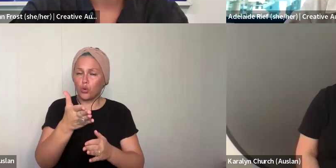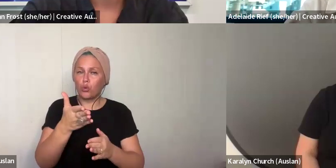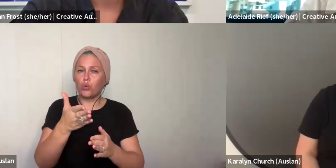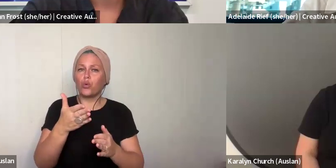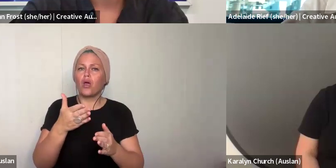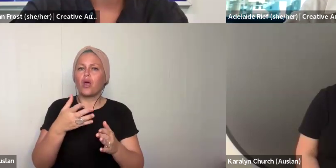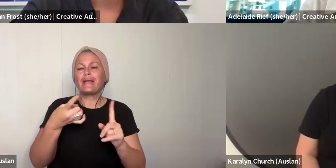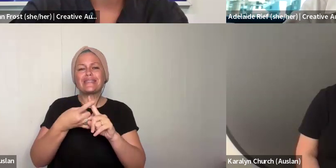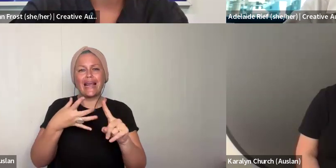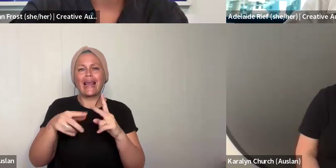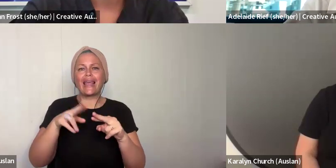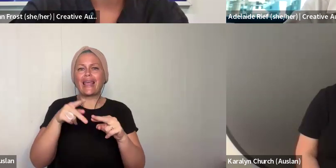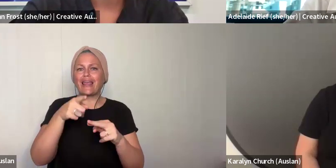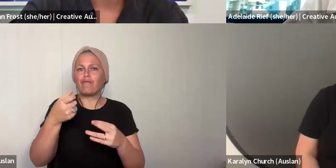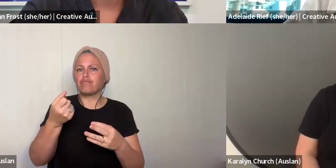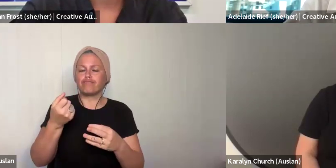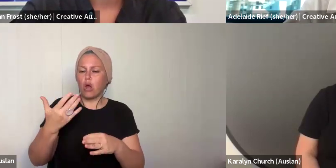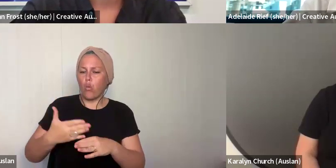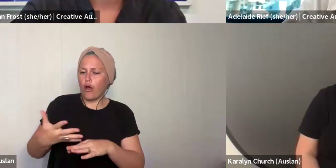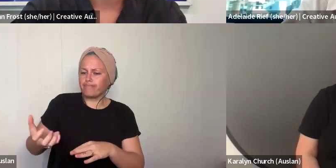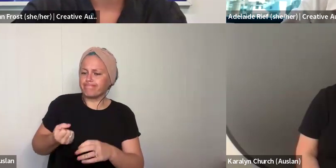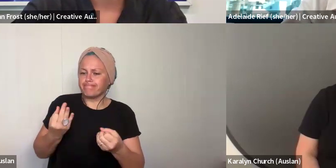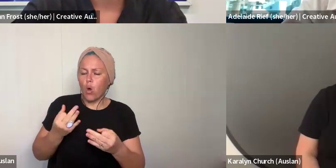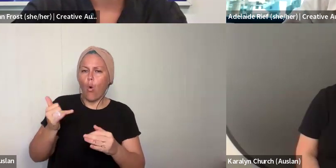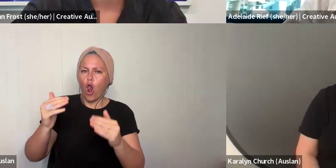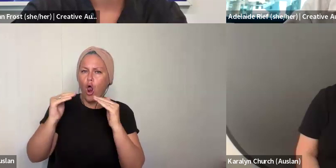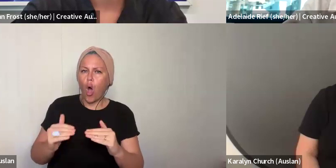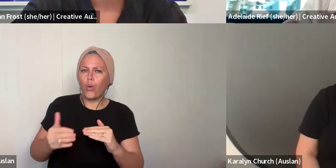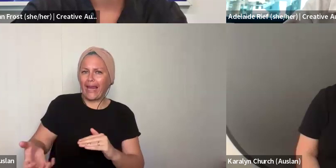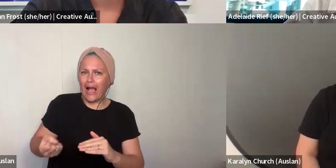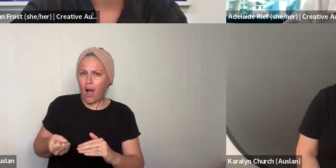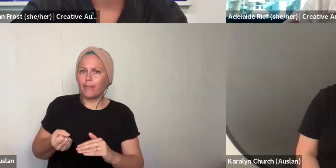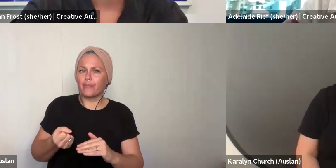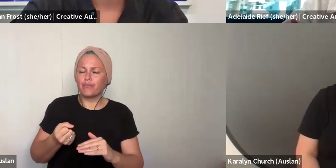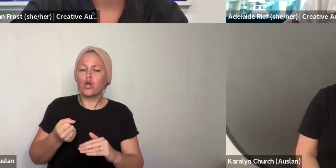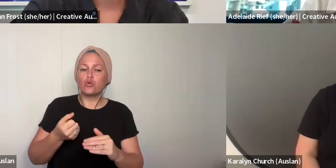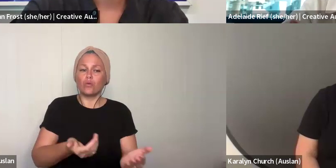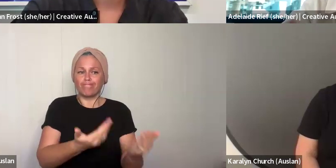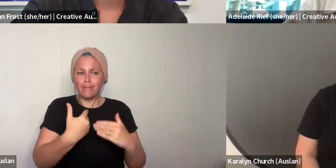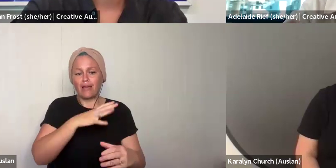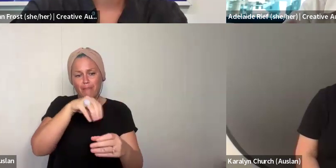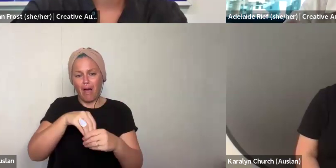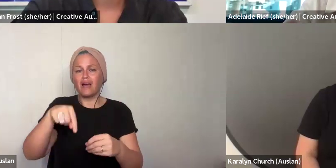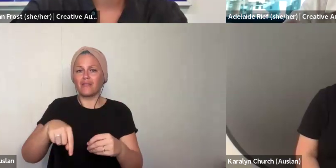top of this $2000 payment. The support payment is really there to assist you, particularly if you are